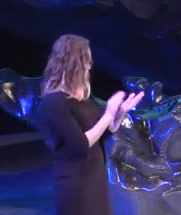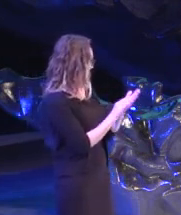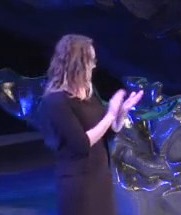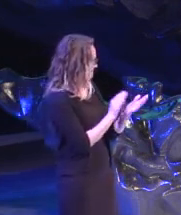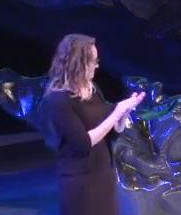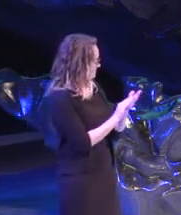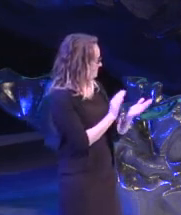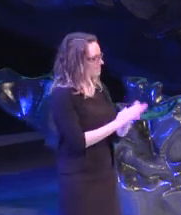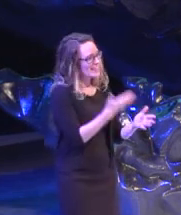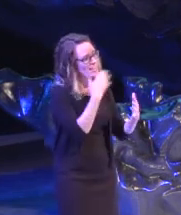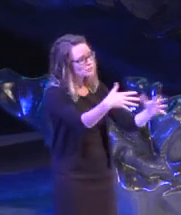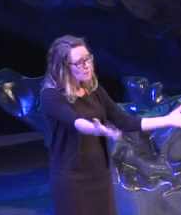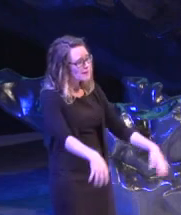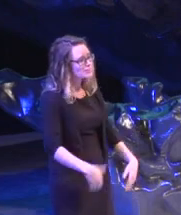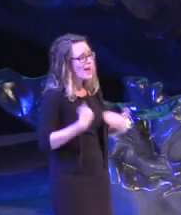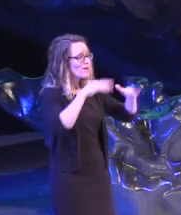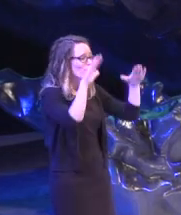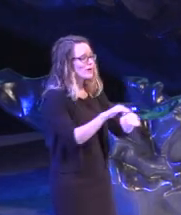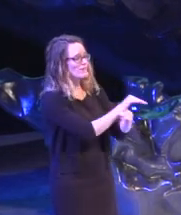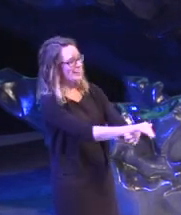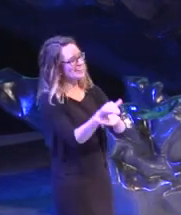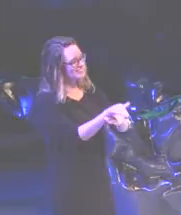Thank ya'll so much. Have a wonderful evening.